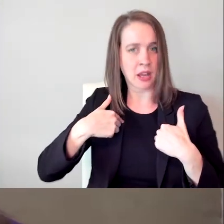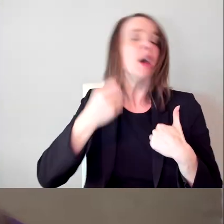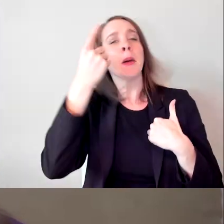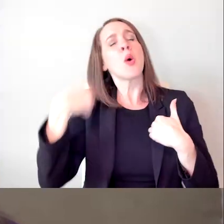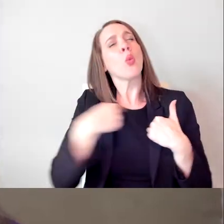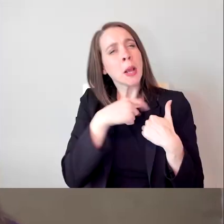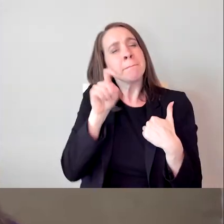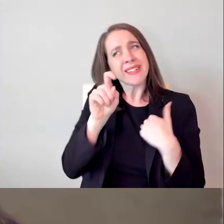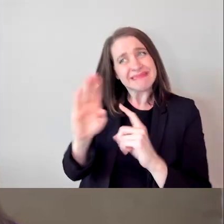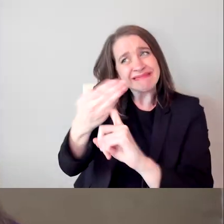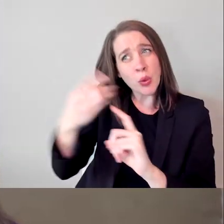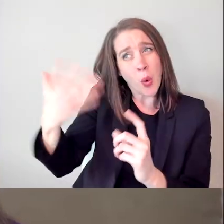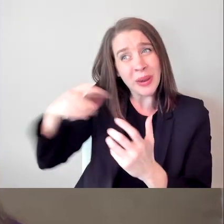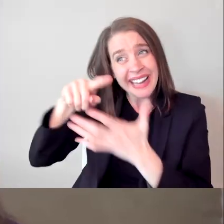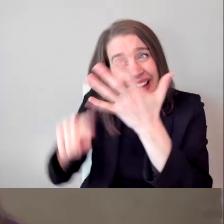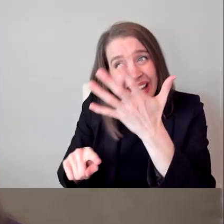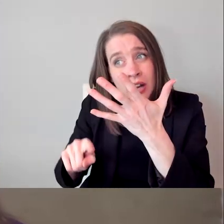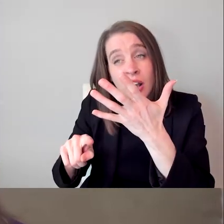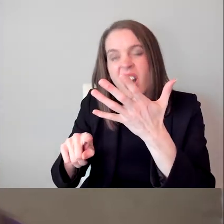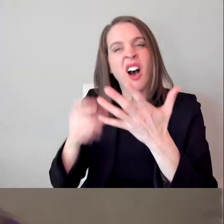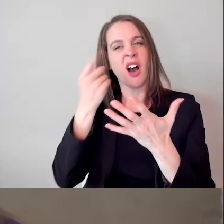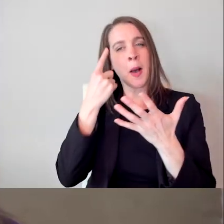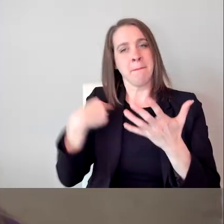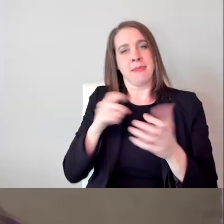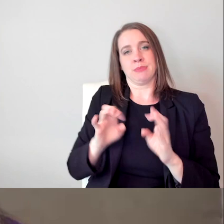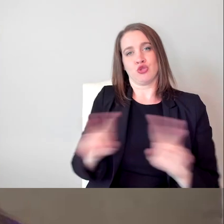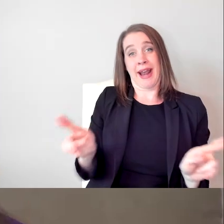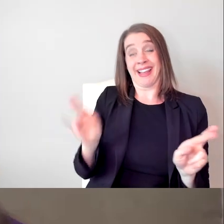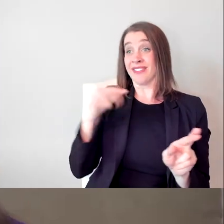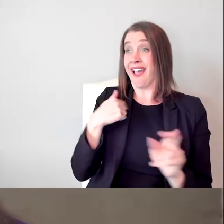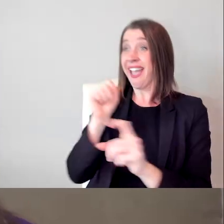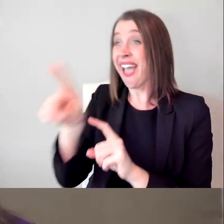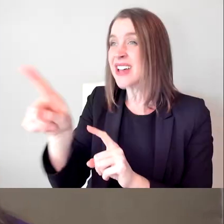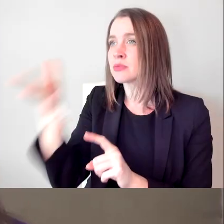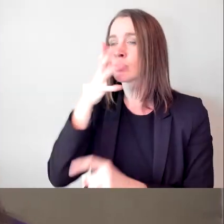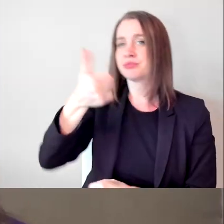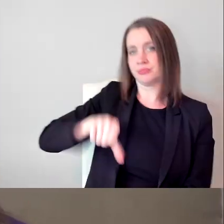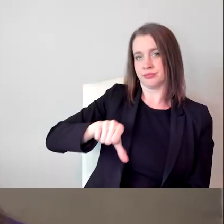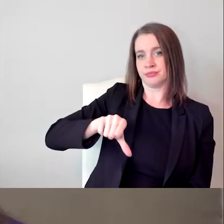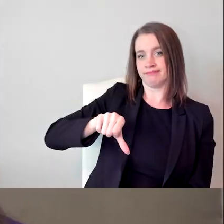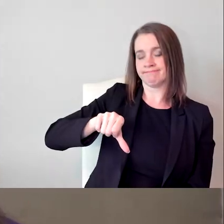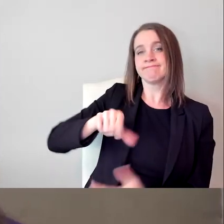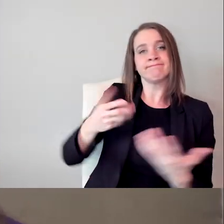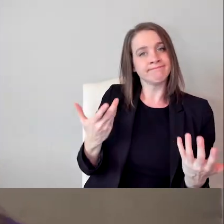will be met with resistance. So even though it's not our job, it's good when you're asking for accommodations